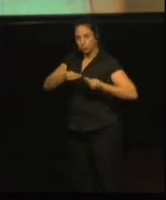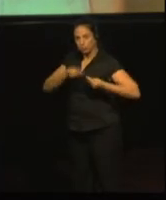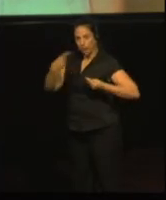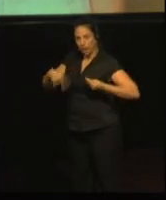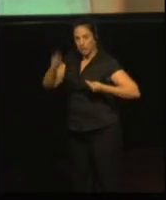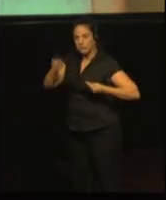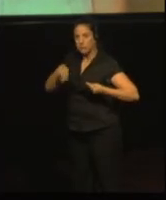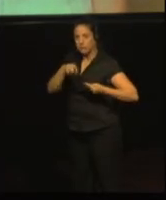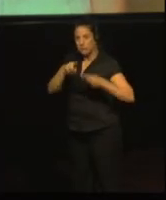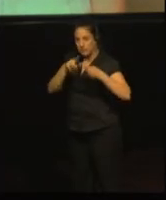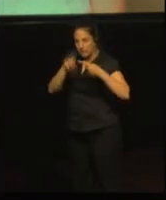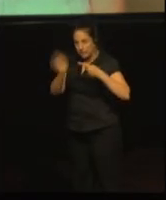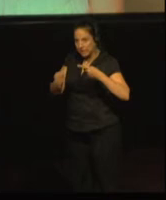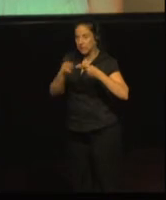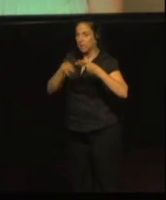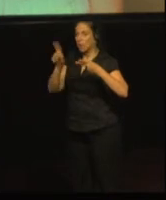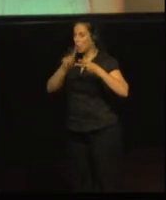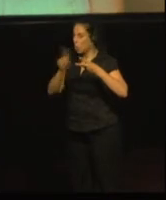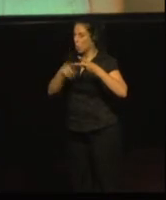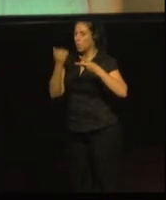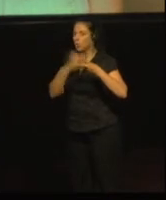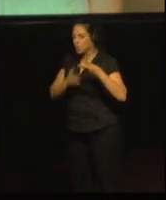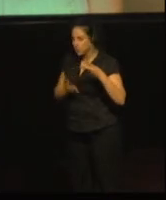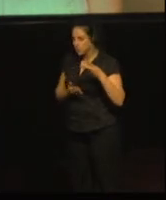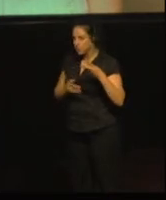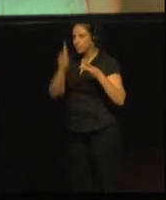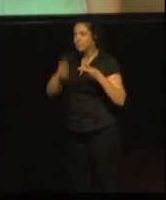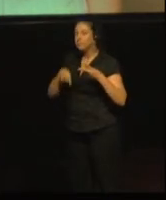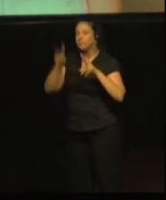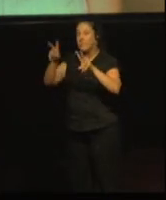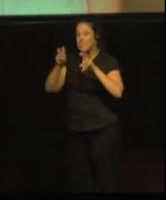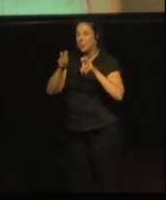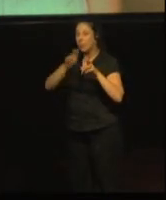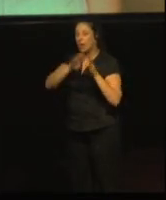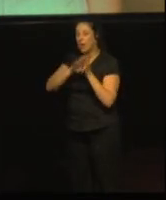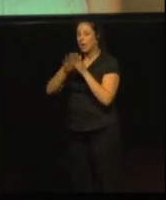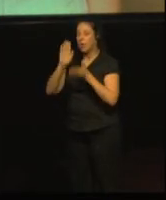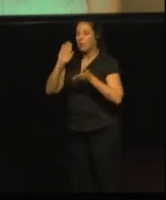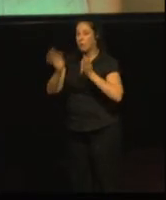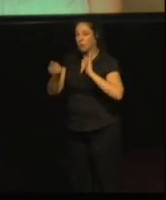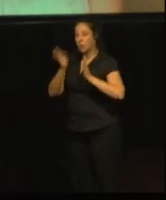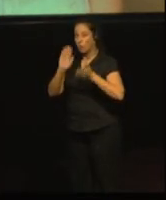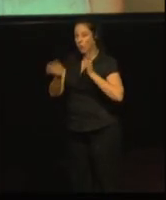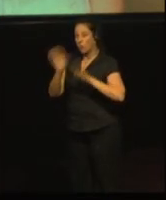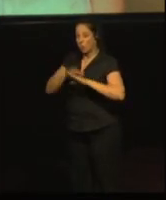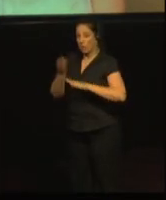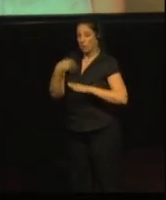‘Training to use technical equipment’, which is, of course, very important